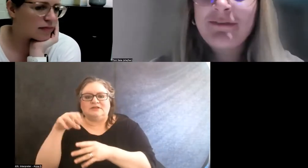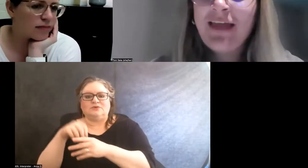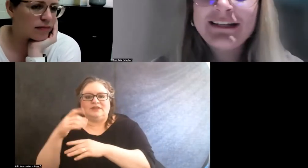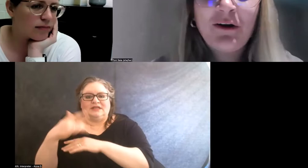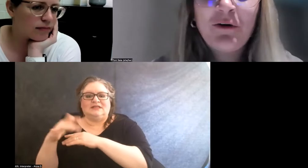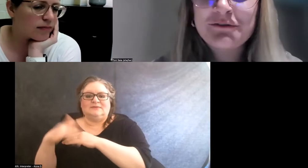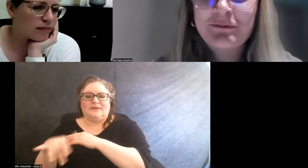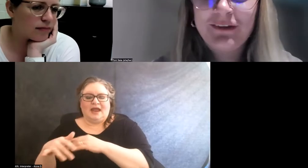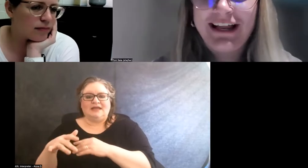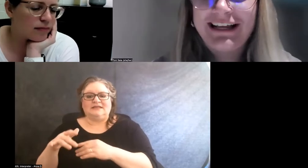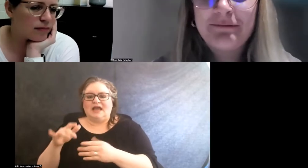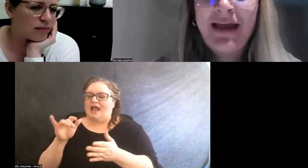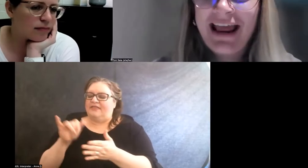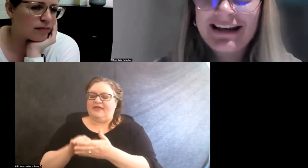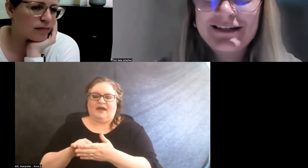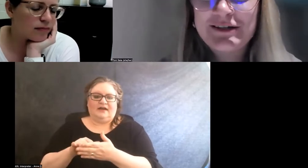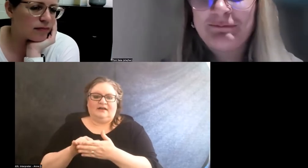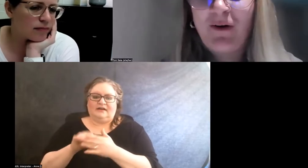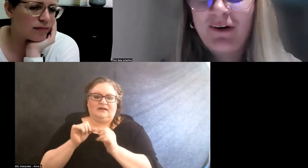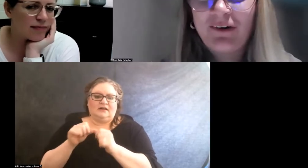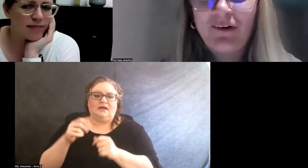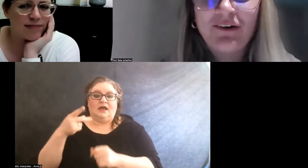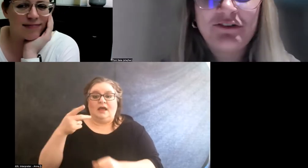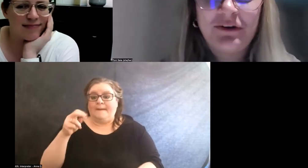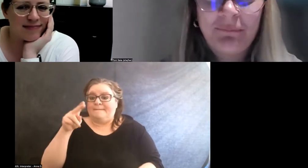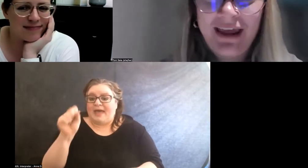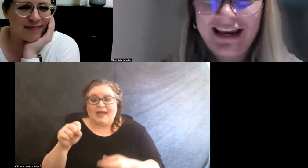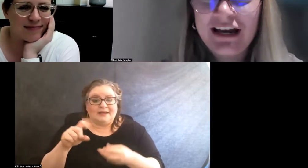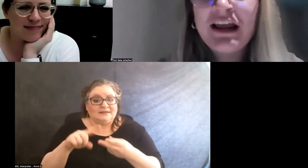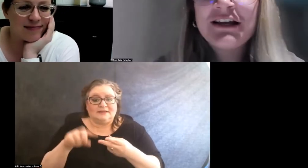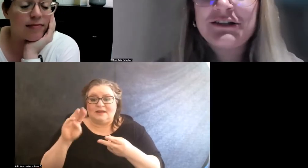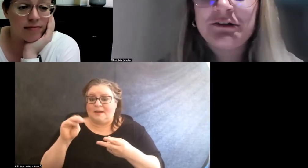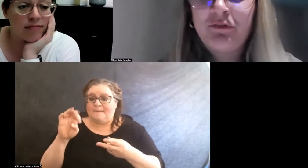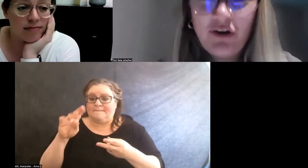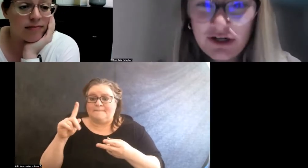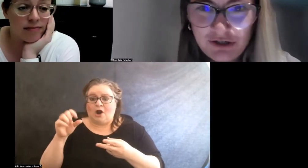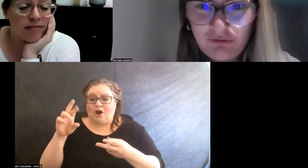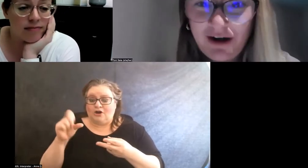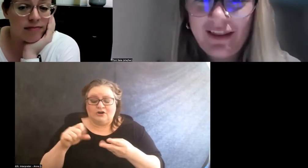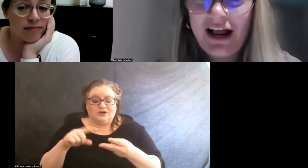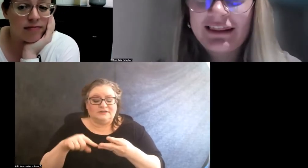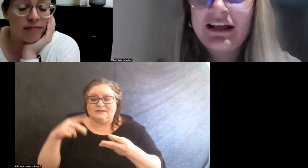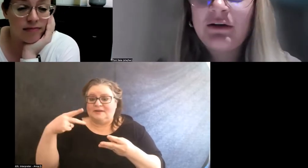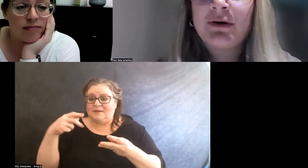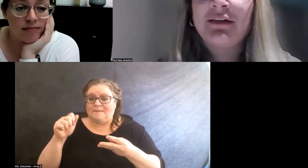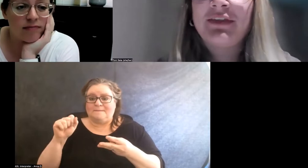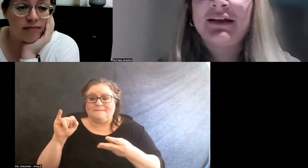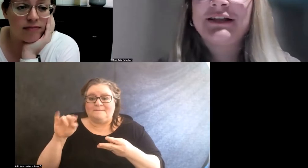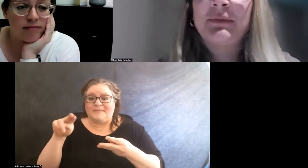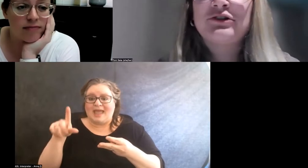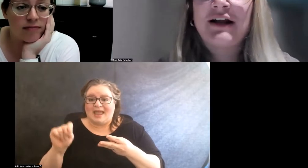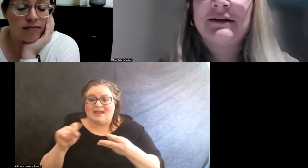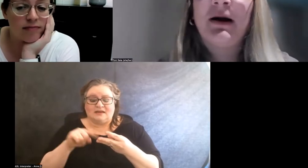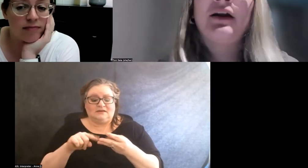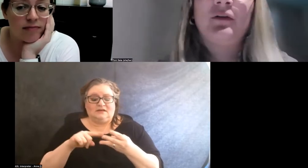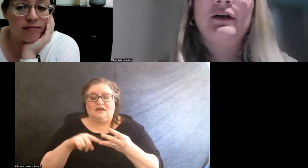And that goes from like pens to markers to paint to furniture, right? Like I think one of the things that we try to model